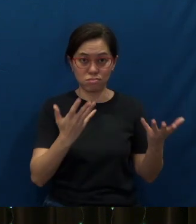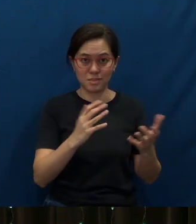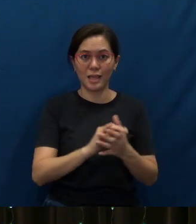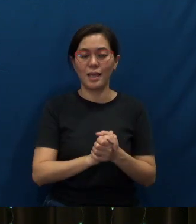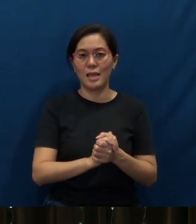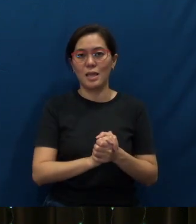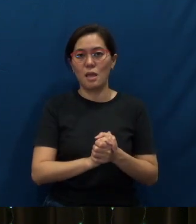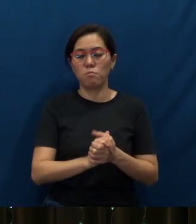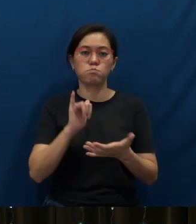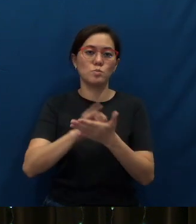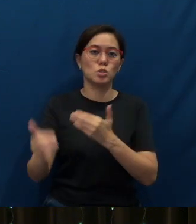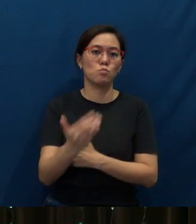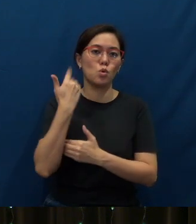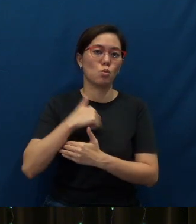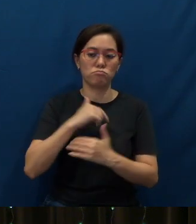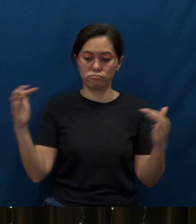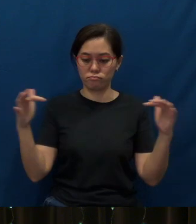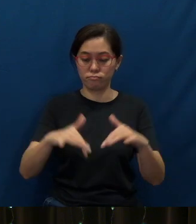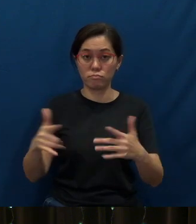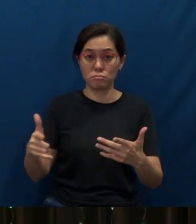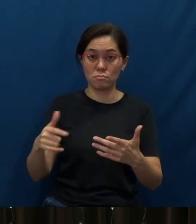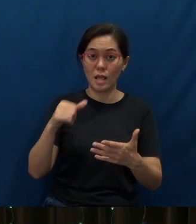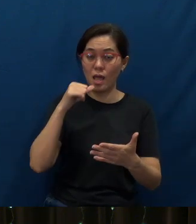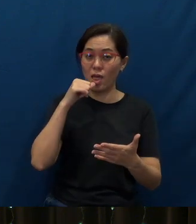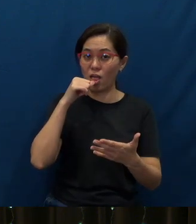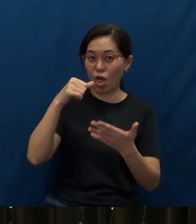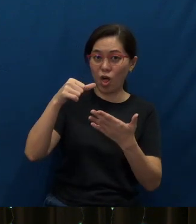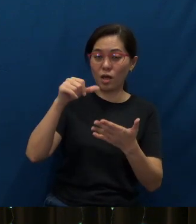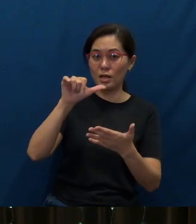So this morning, we come to the letter ‘R’.